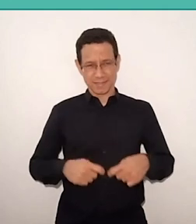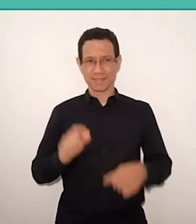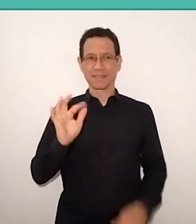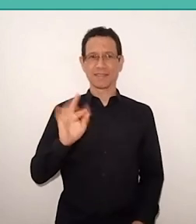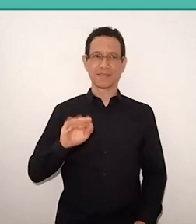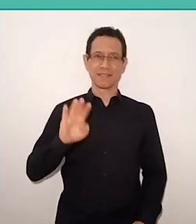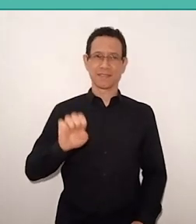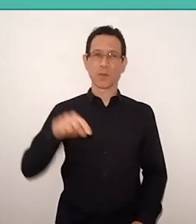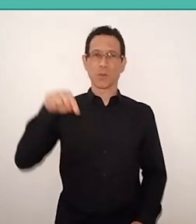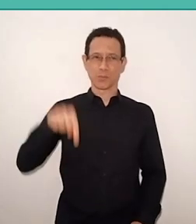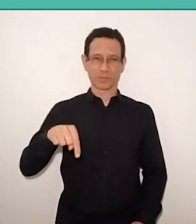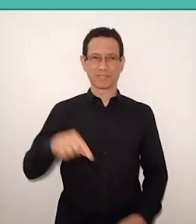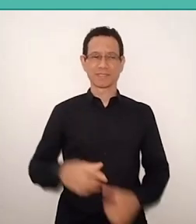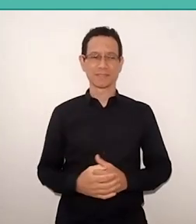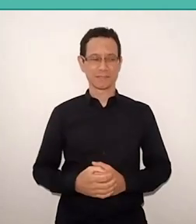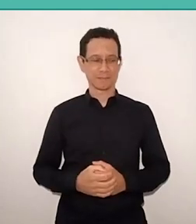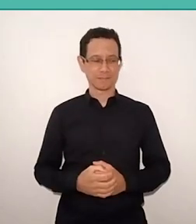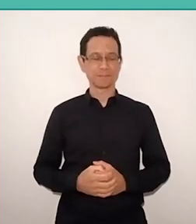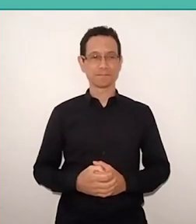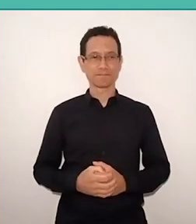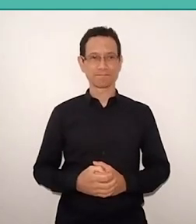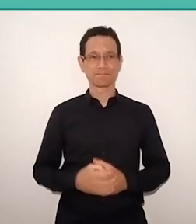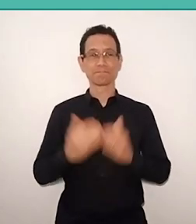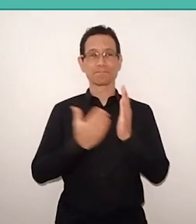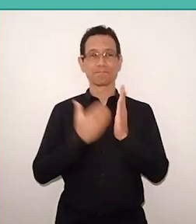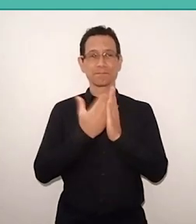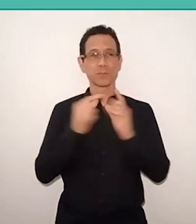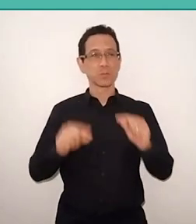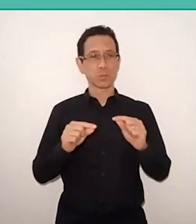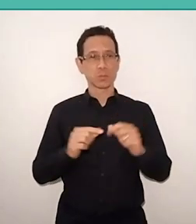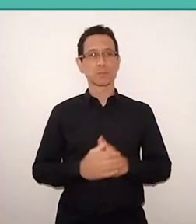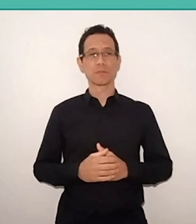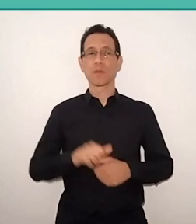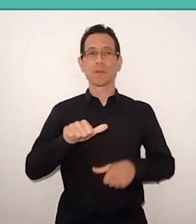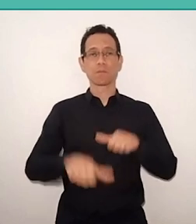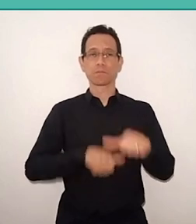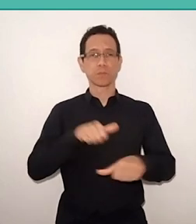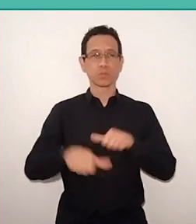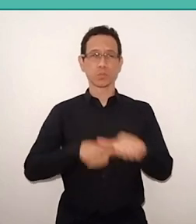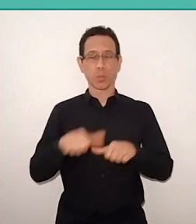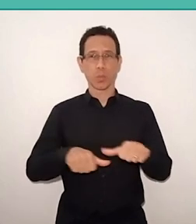I wanted to highlight what has changed, in the ideological intellectual context,